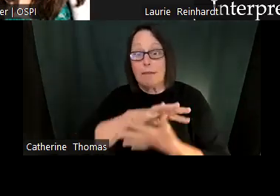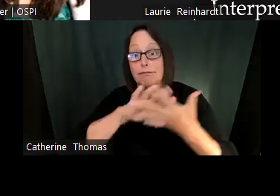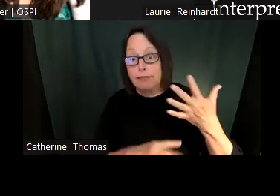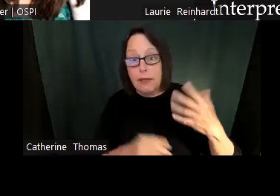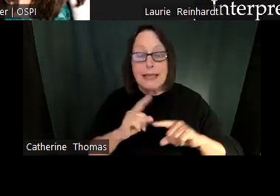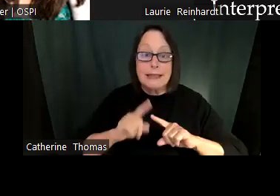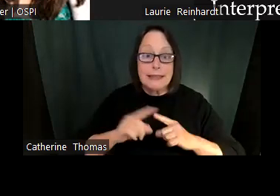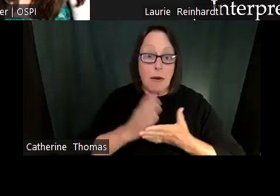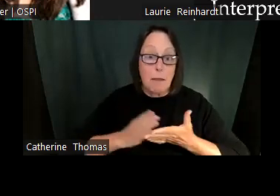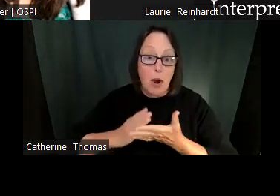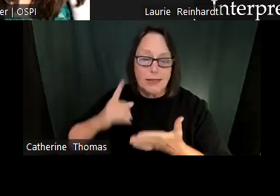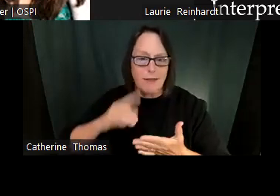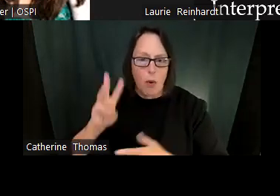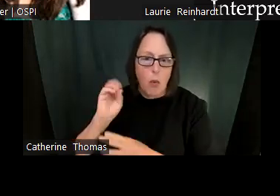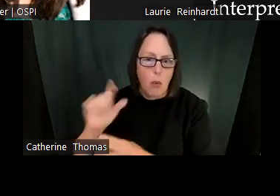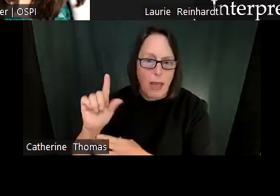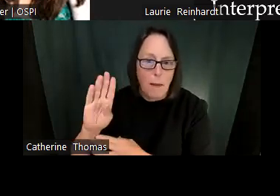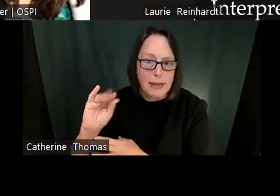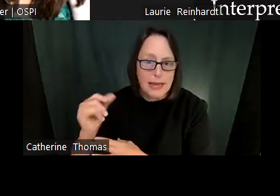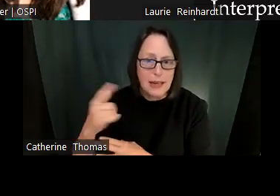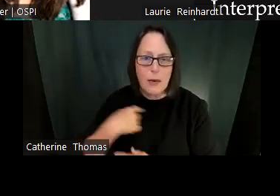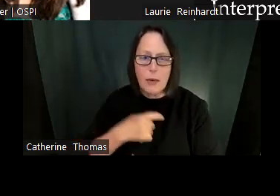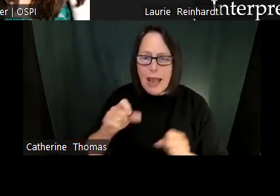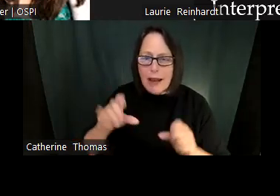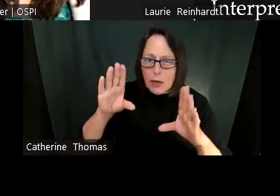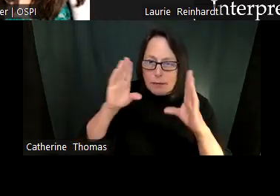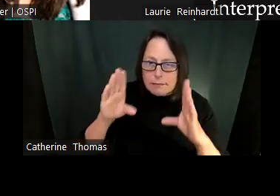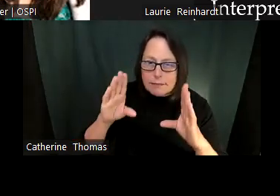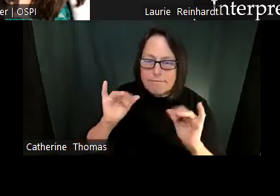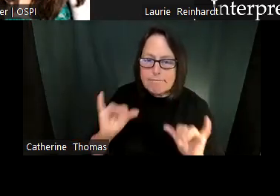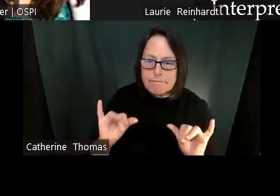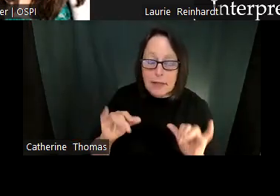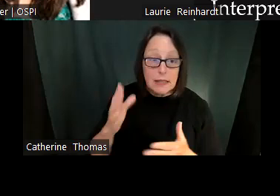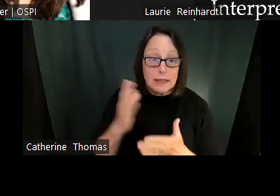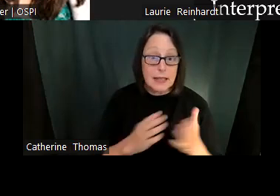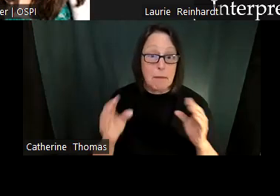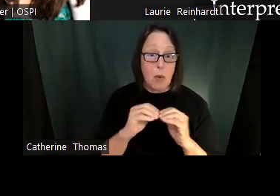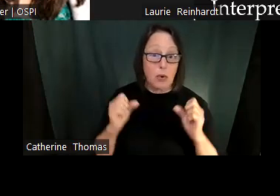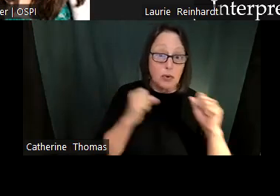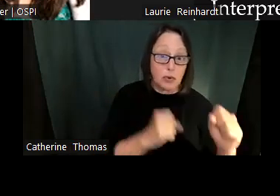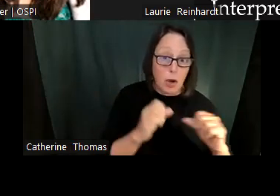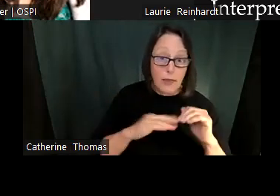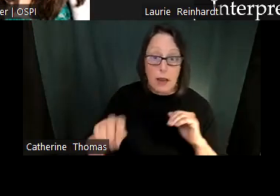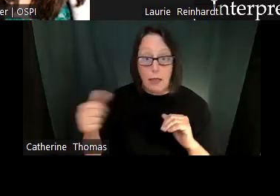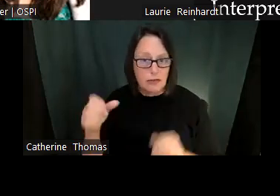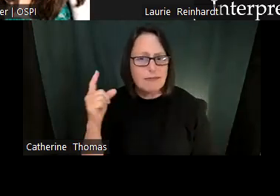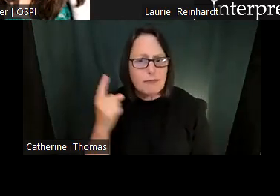One, it's multi-dimensional, right? So you have your physical well being, your mental, emotional, psychological, spiritual, cognitive, social, environmental, economic, right?